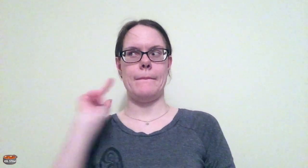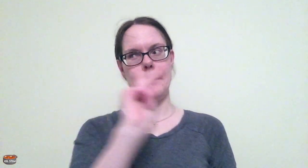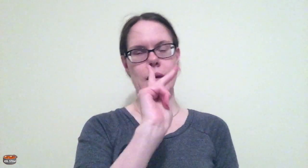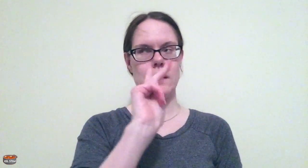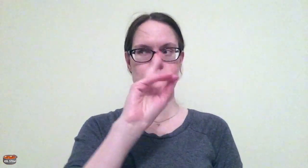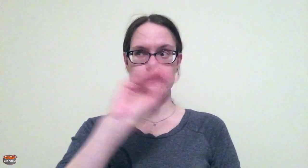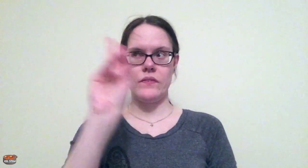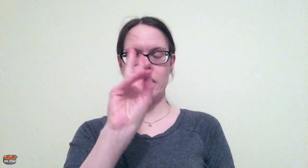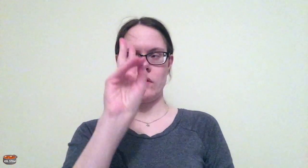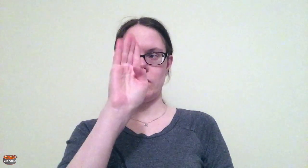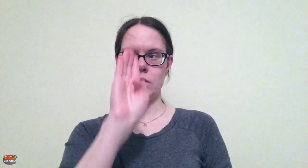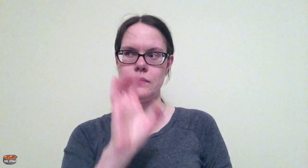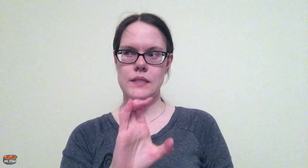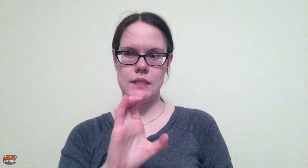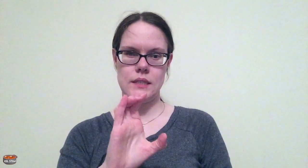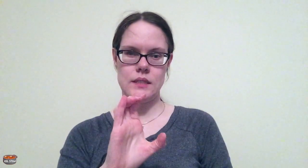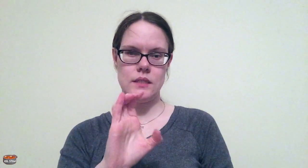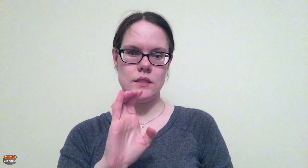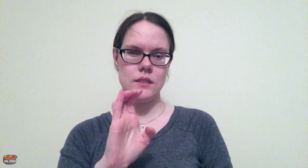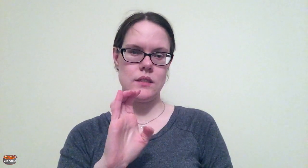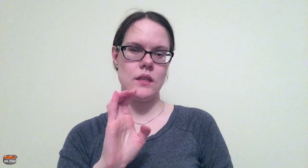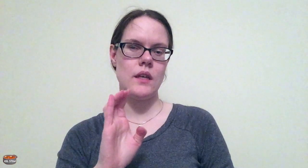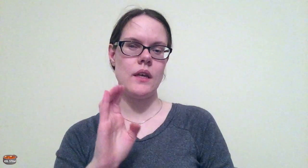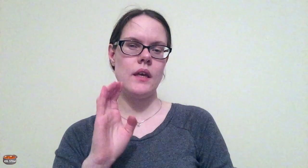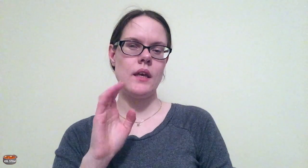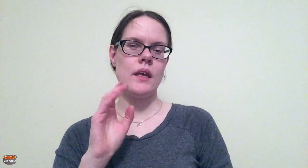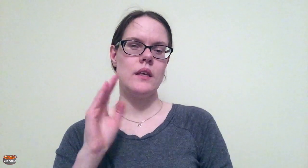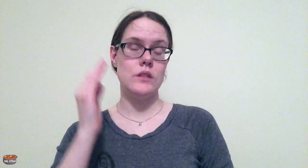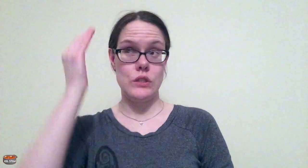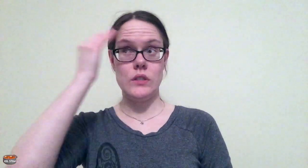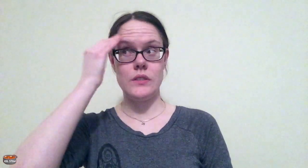he returned to Vancouver